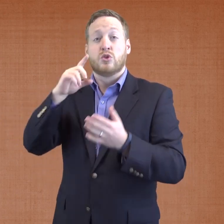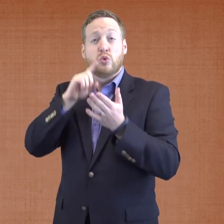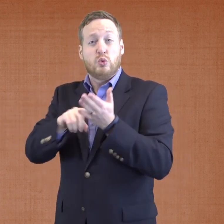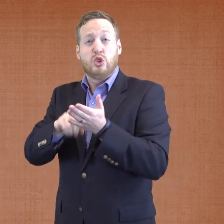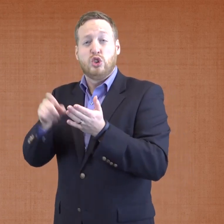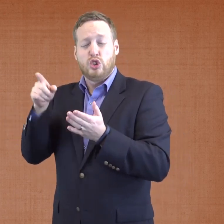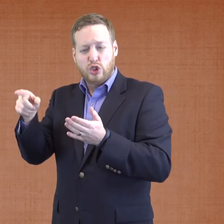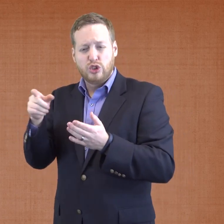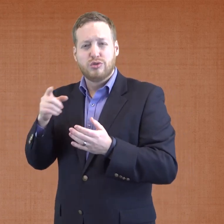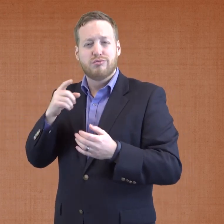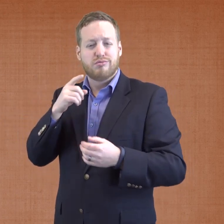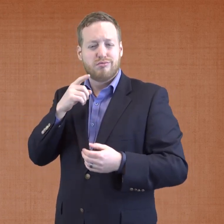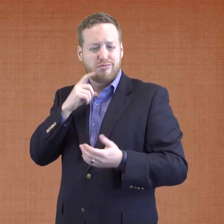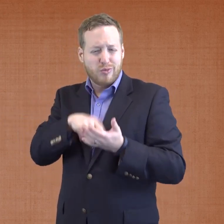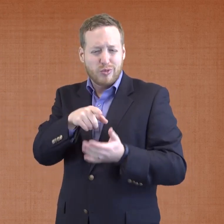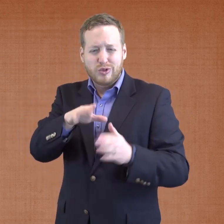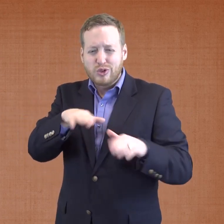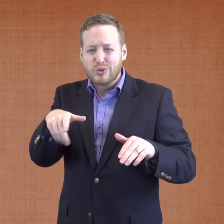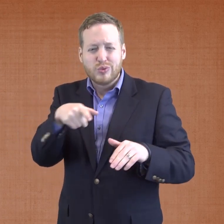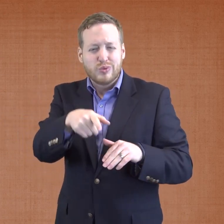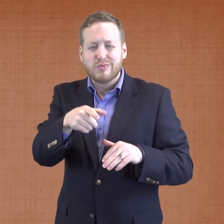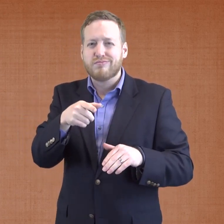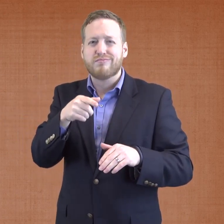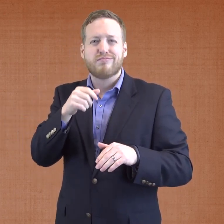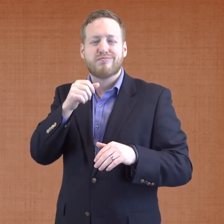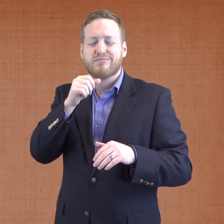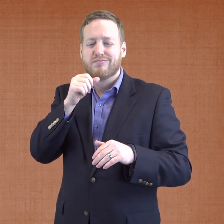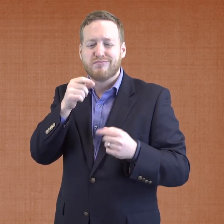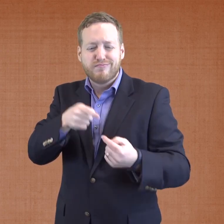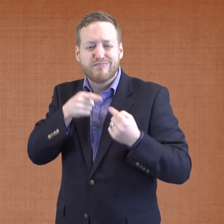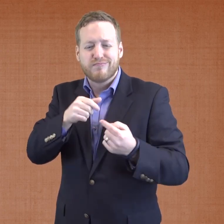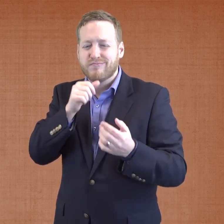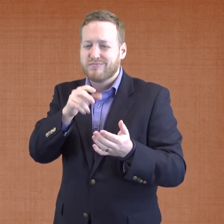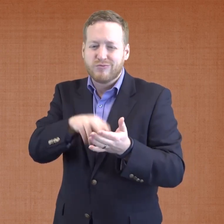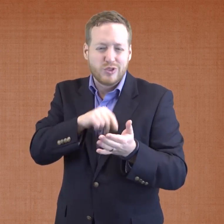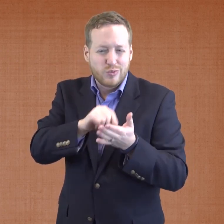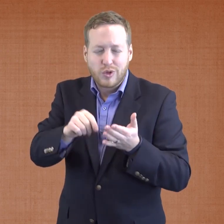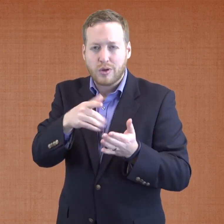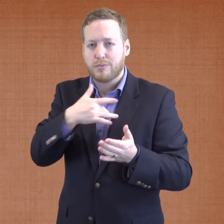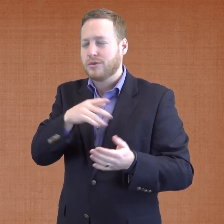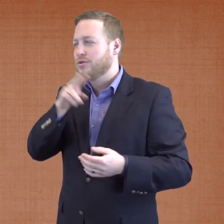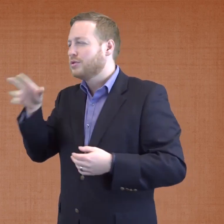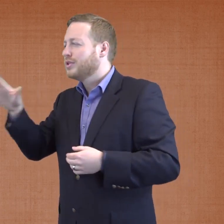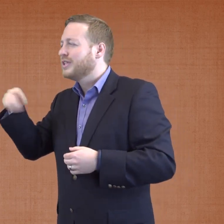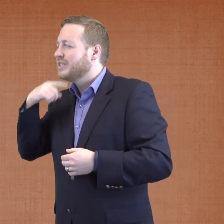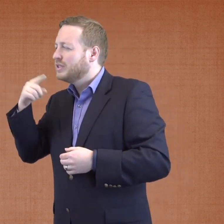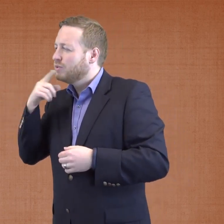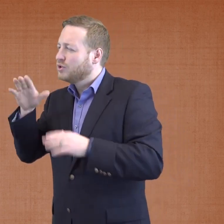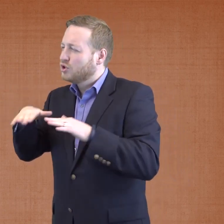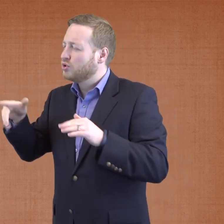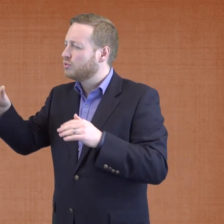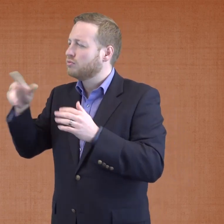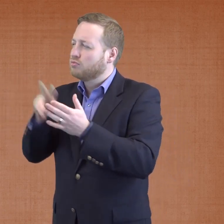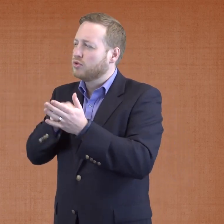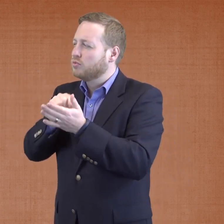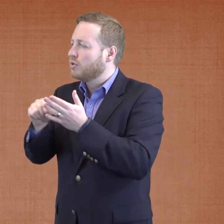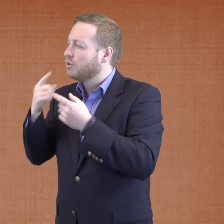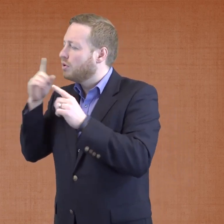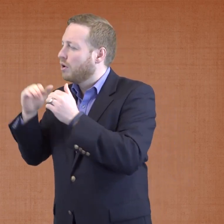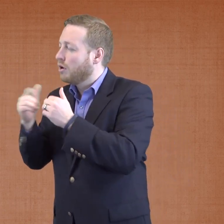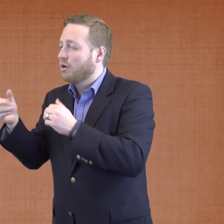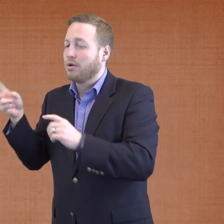Many researchers will use strategies that are successful for teaching literacy to hearing children with Deaf